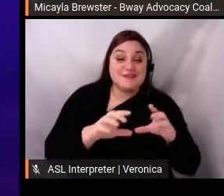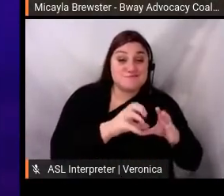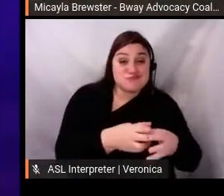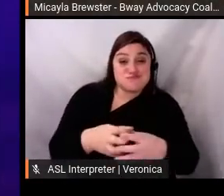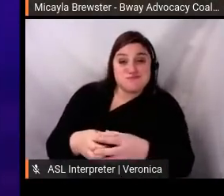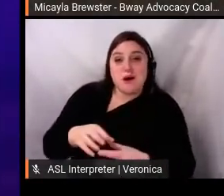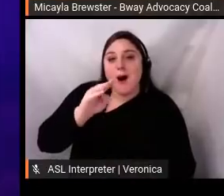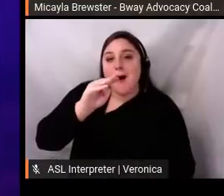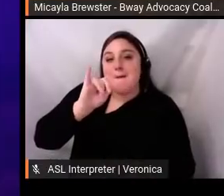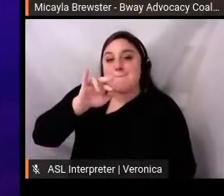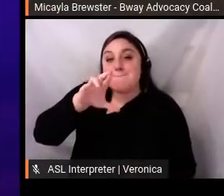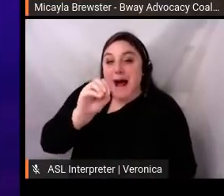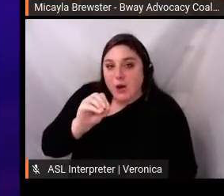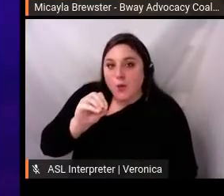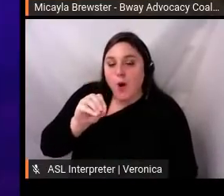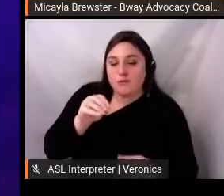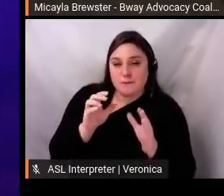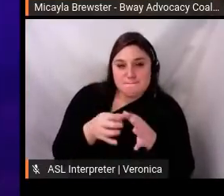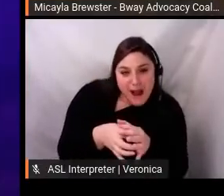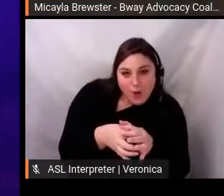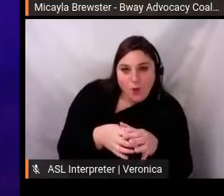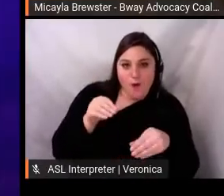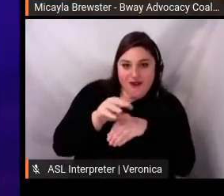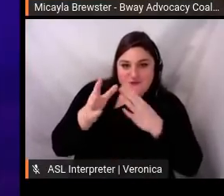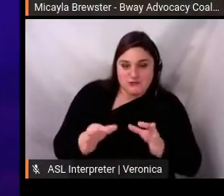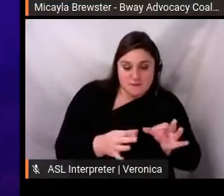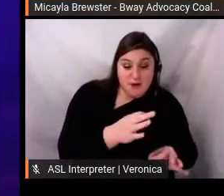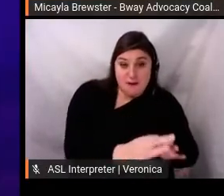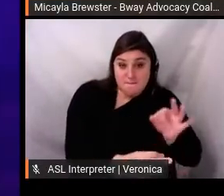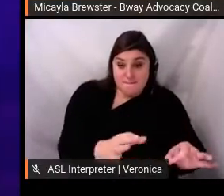community who would be able to spread the word to their friends and